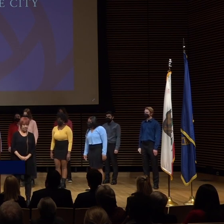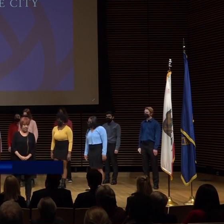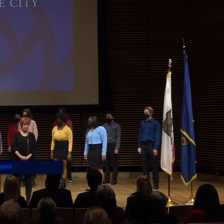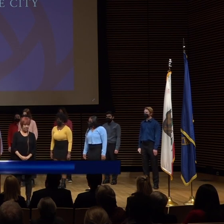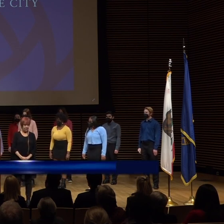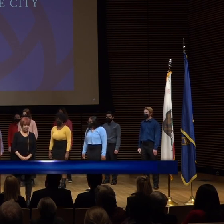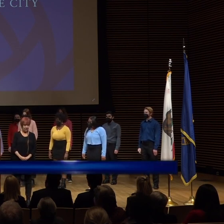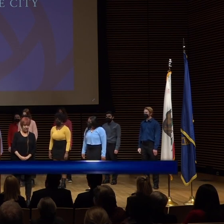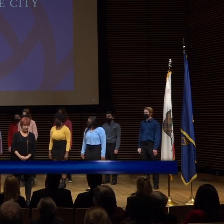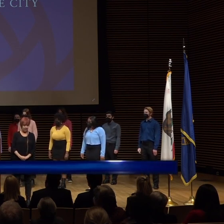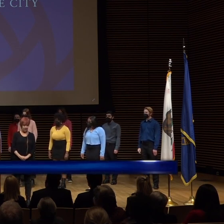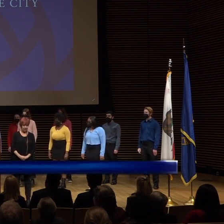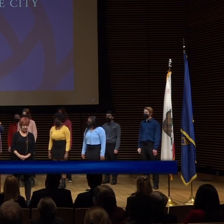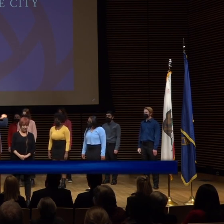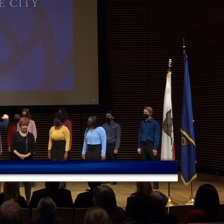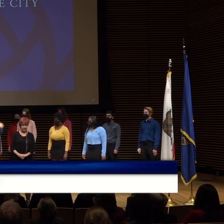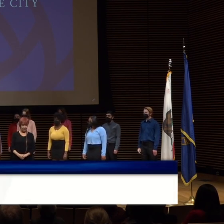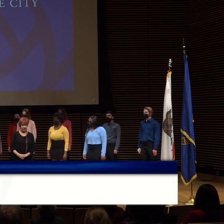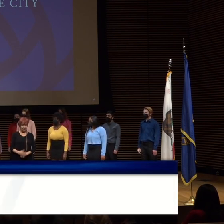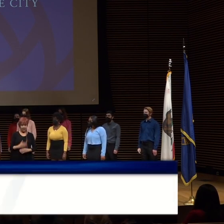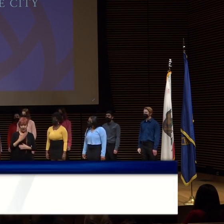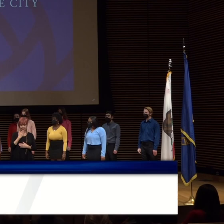sweetness